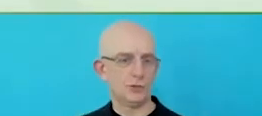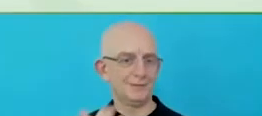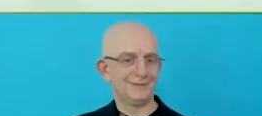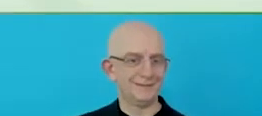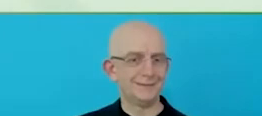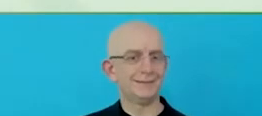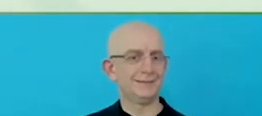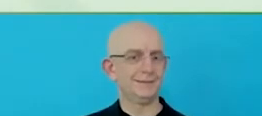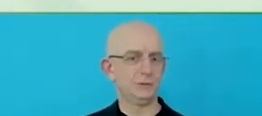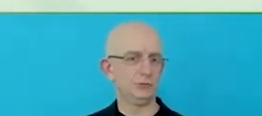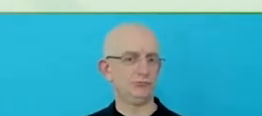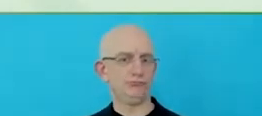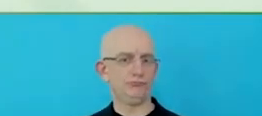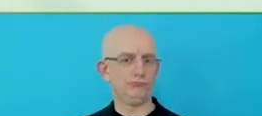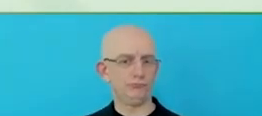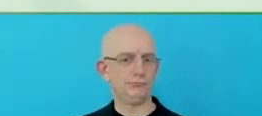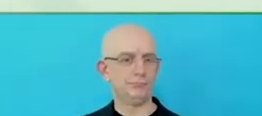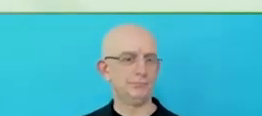What is the DI actually mean to McDonald's?